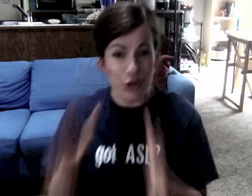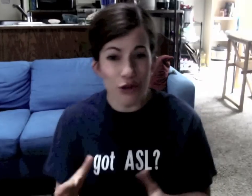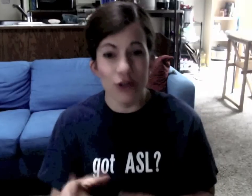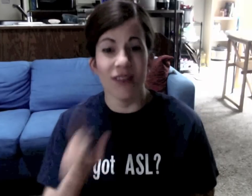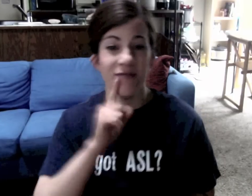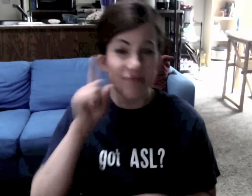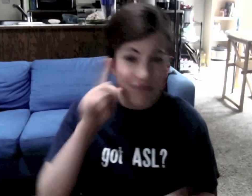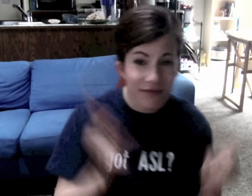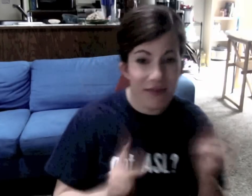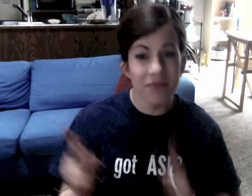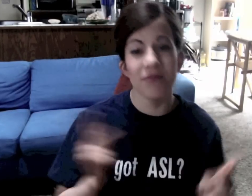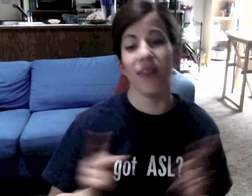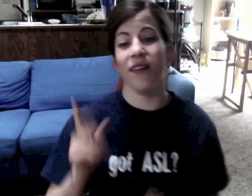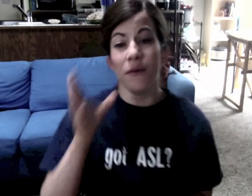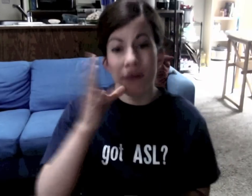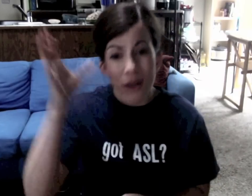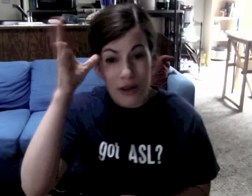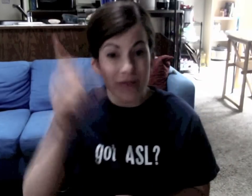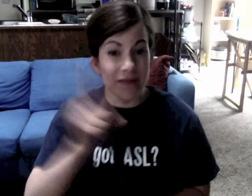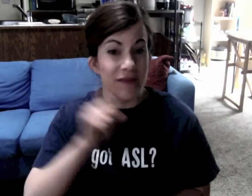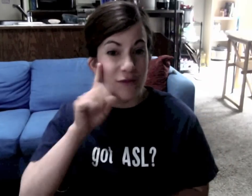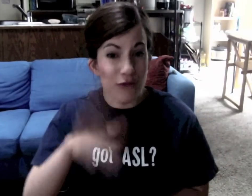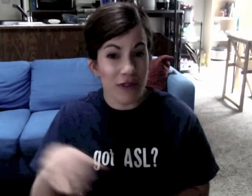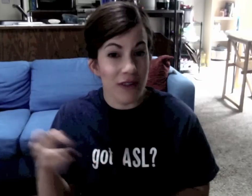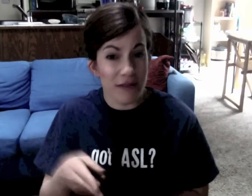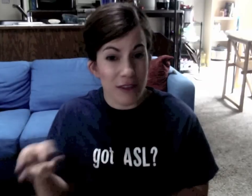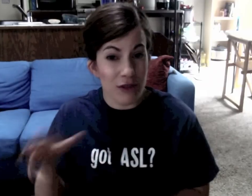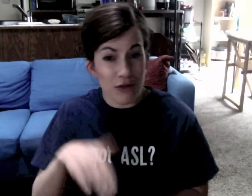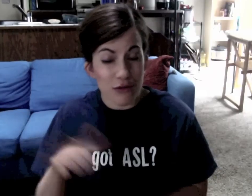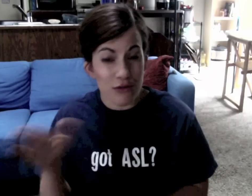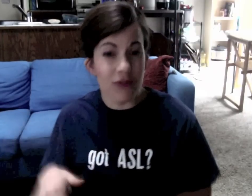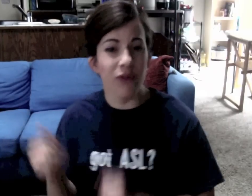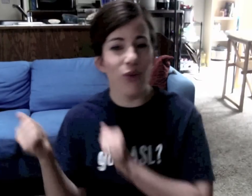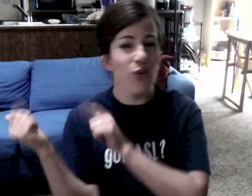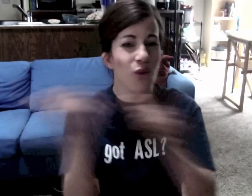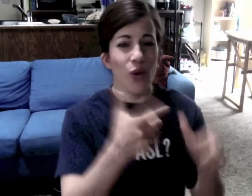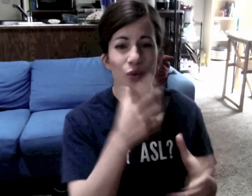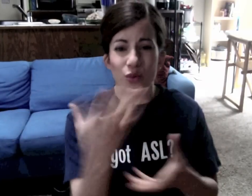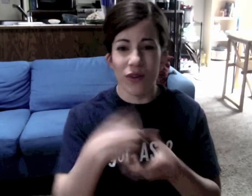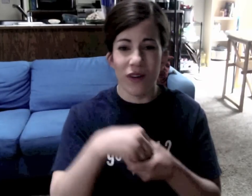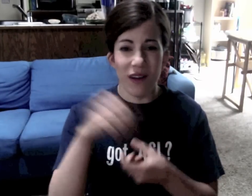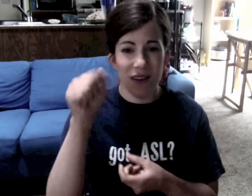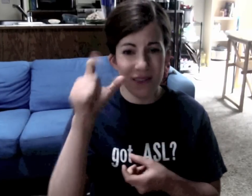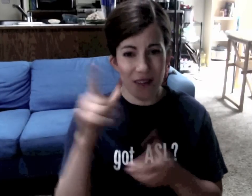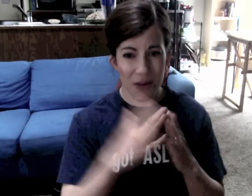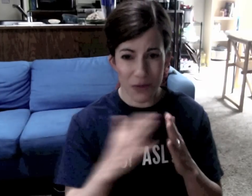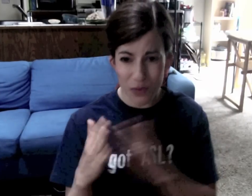interpreters, deaf people, parents of deaf/hh children, all whoever is in ASL Community.